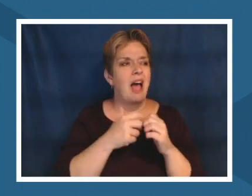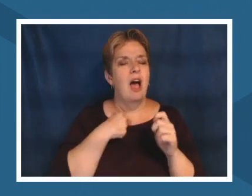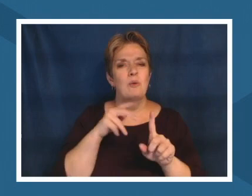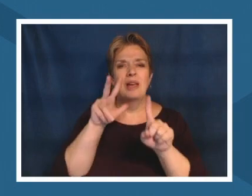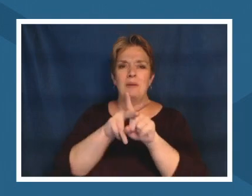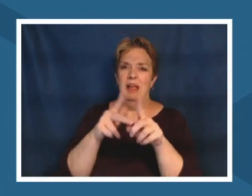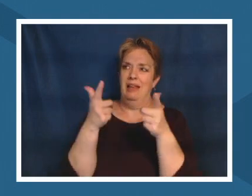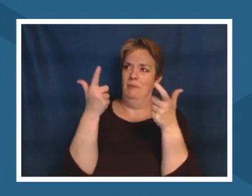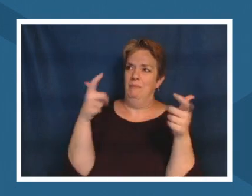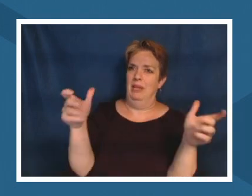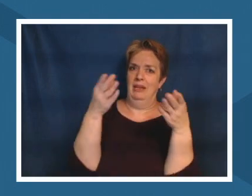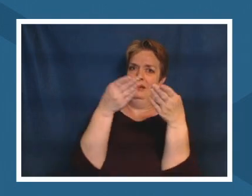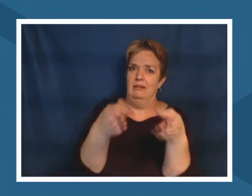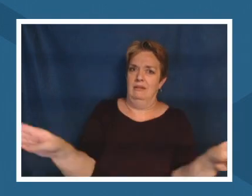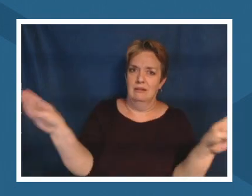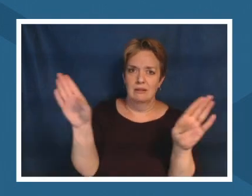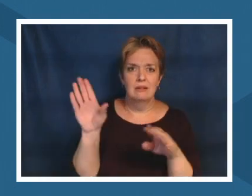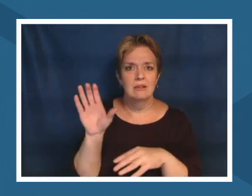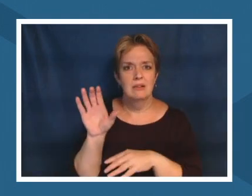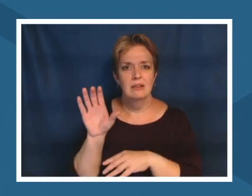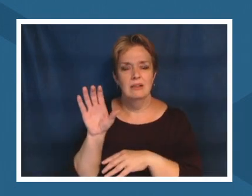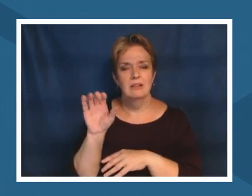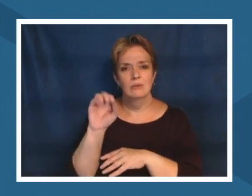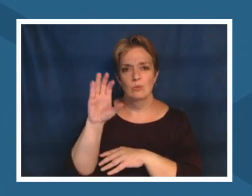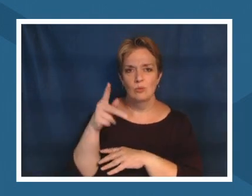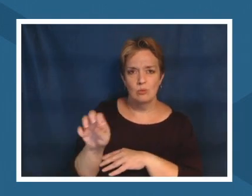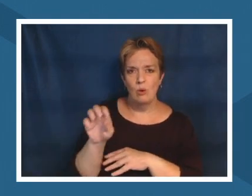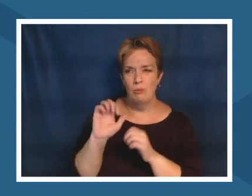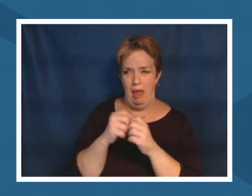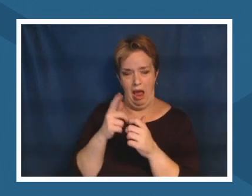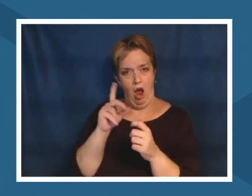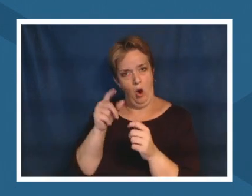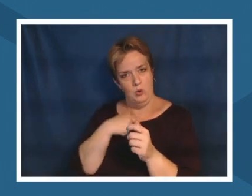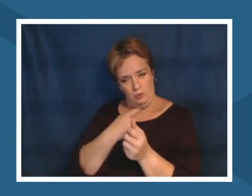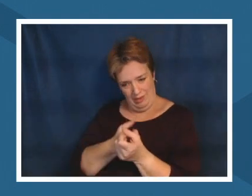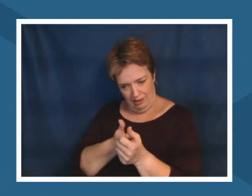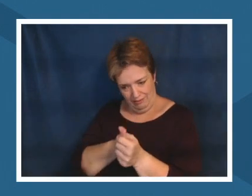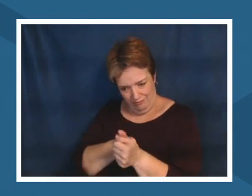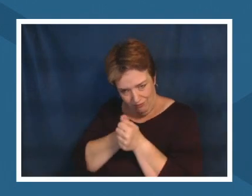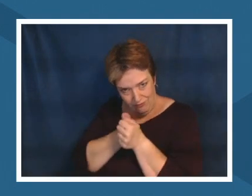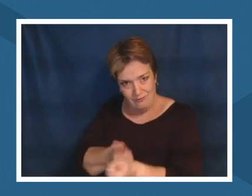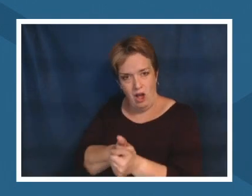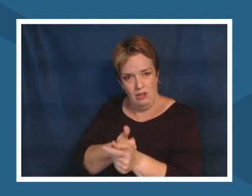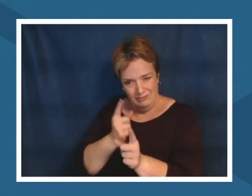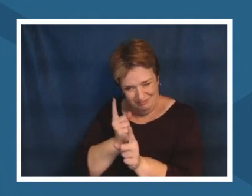the the fidelity of what we teach moving forward